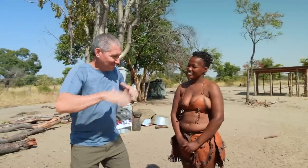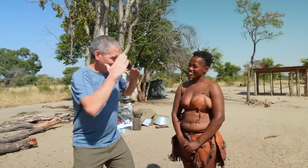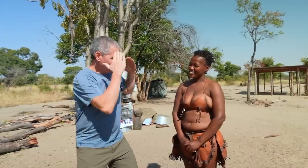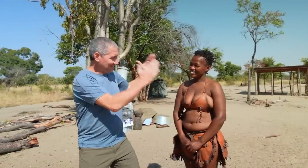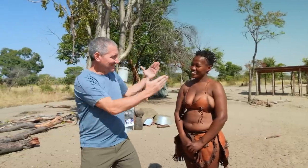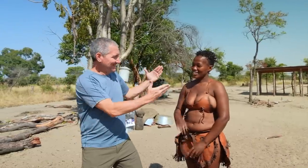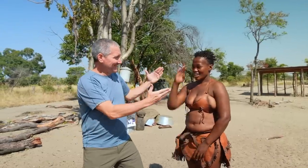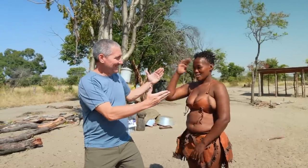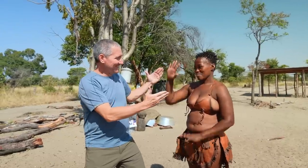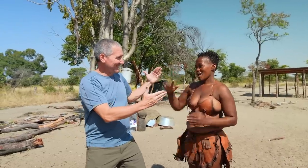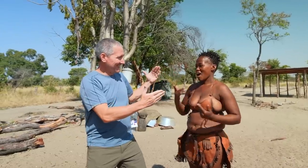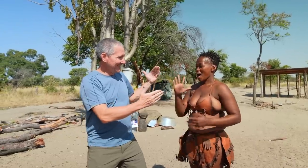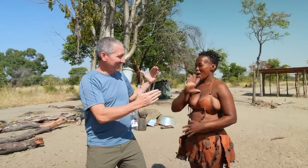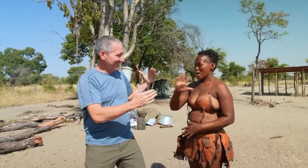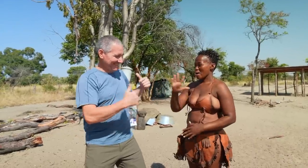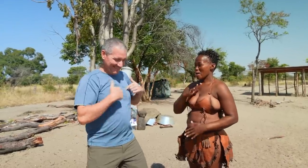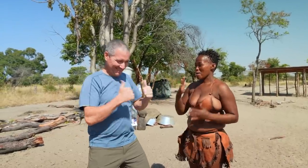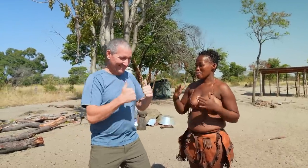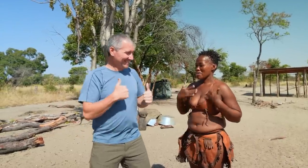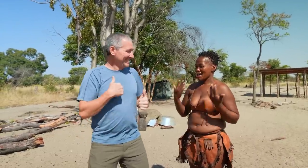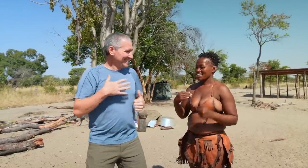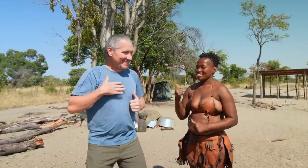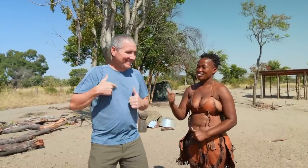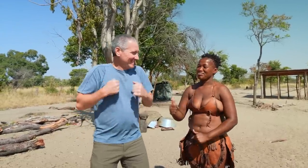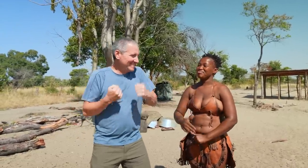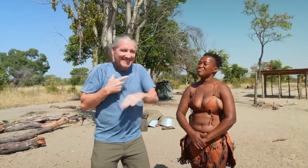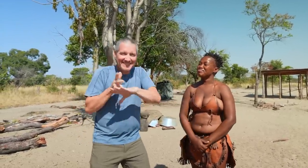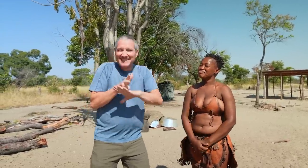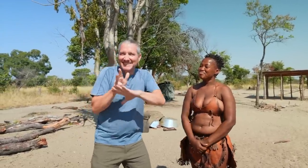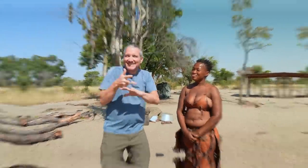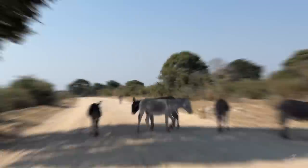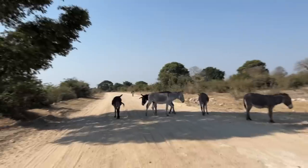Hello! Hi, happy to see you! What a thrilling drive in!